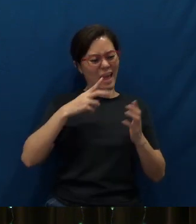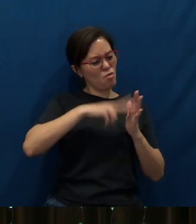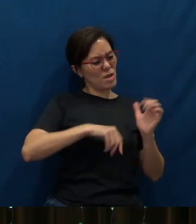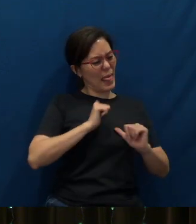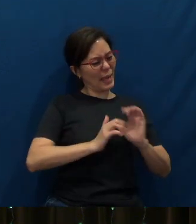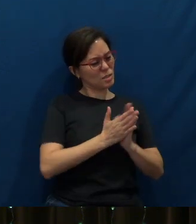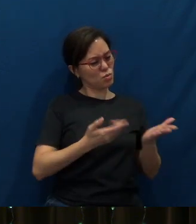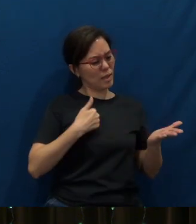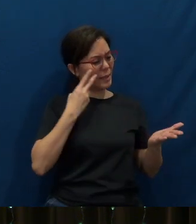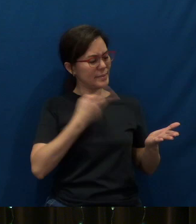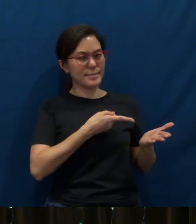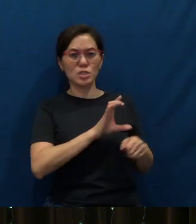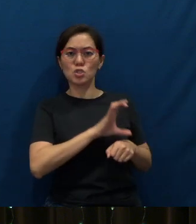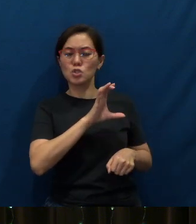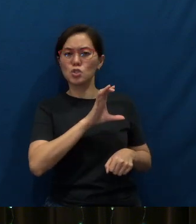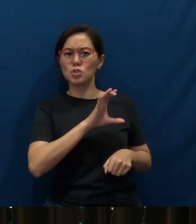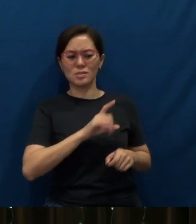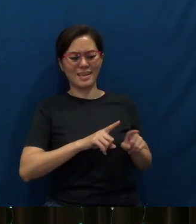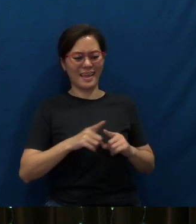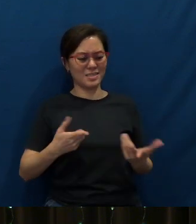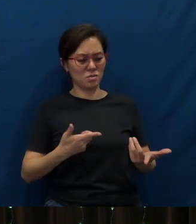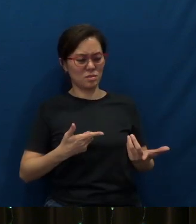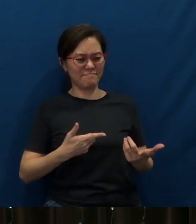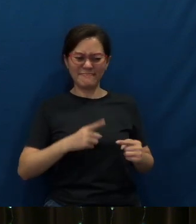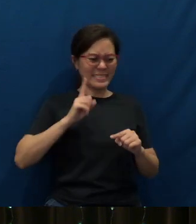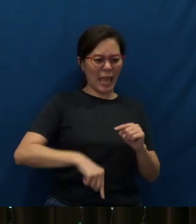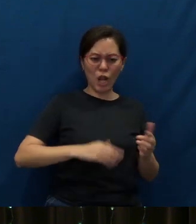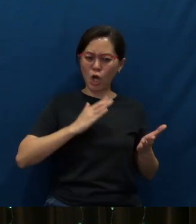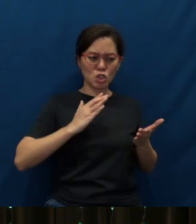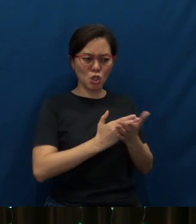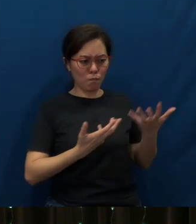I see the church as an unstoppable force.